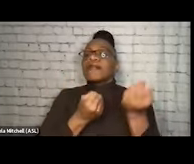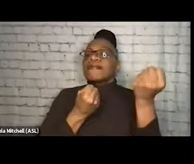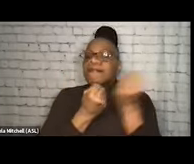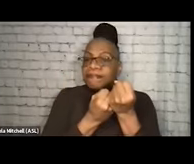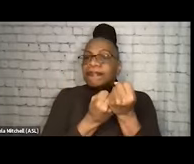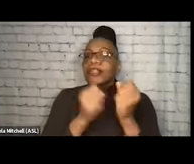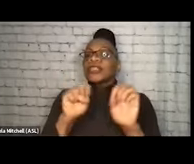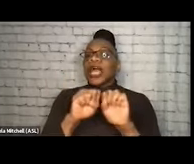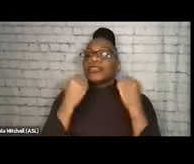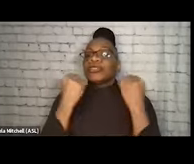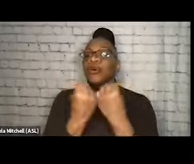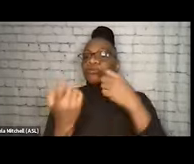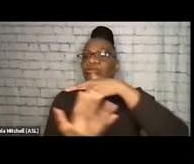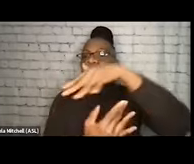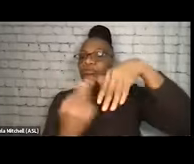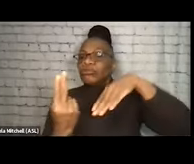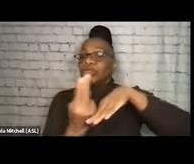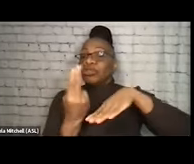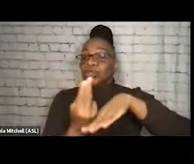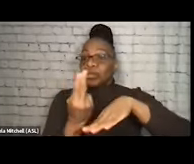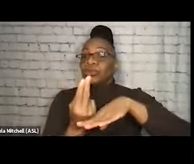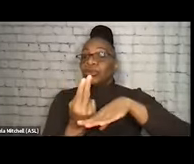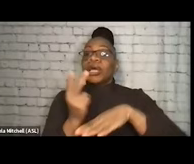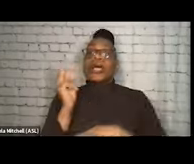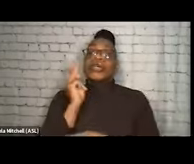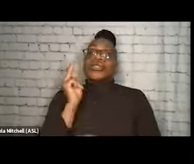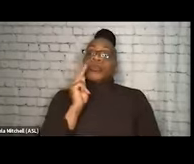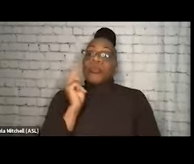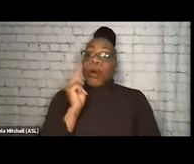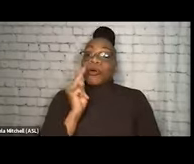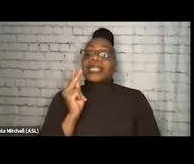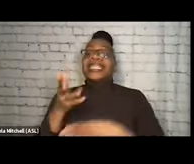and that's a cross-cultural phenomenon, that smoking is a shareable social experience,